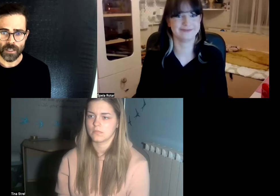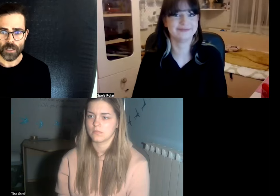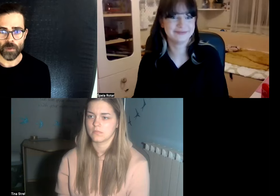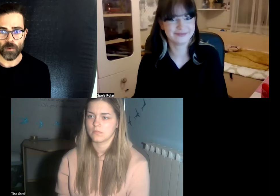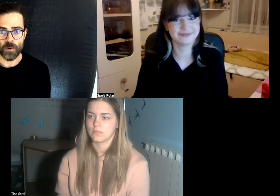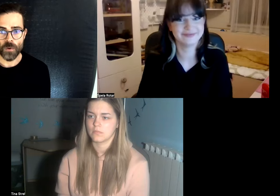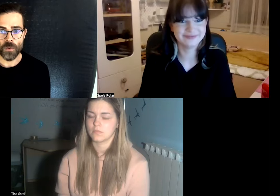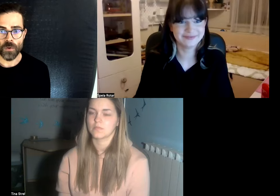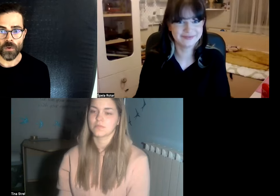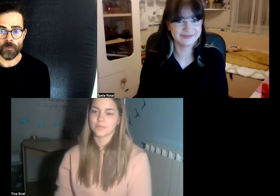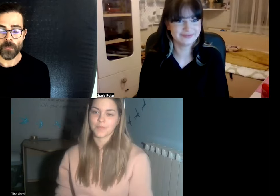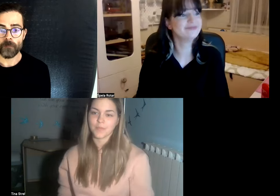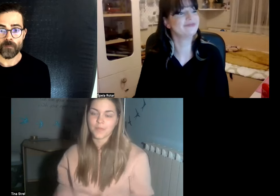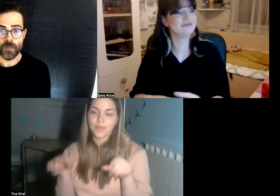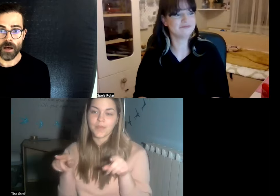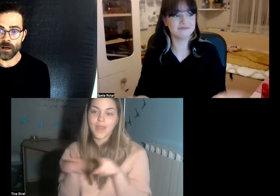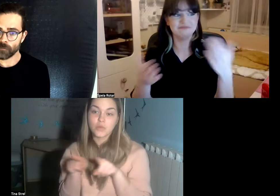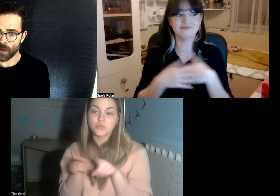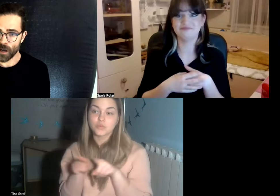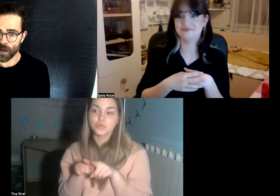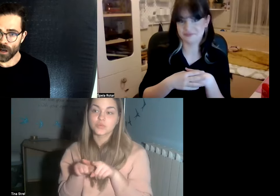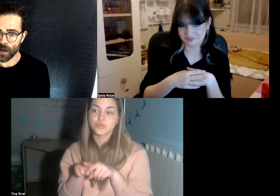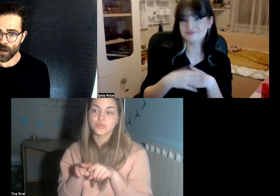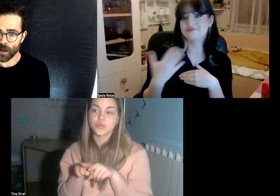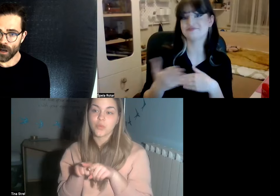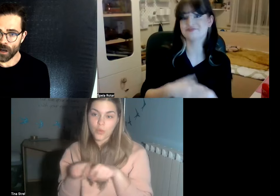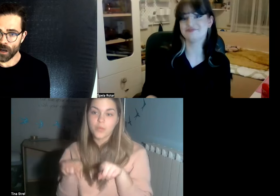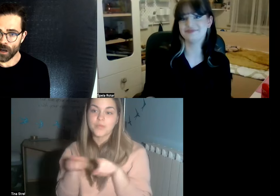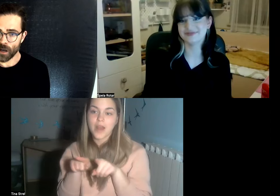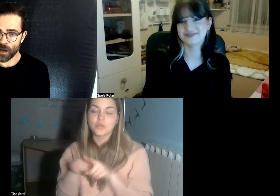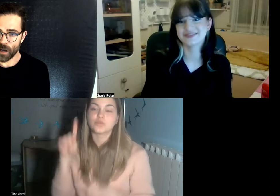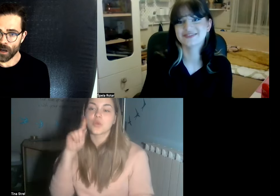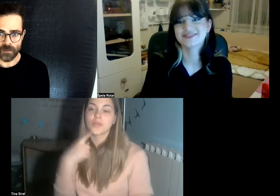people who acquired it later in life